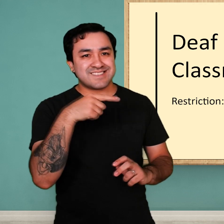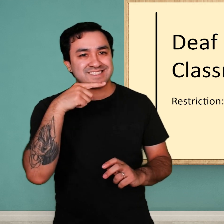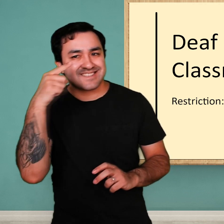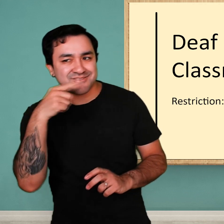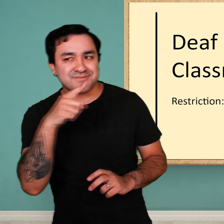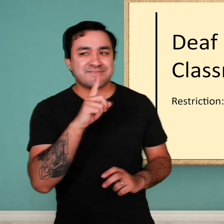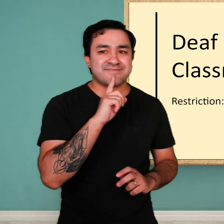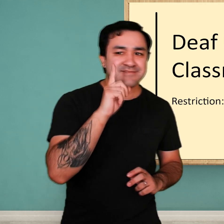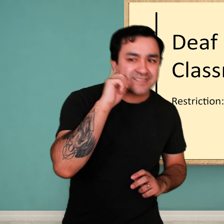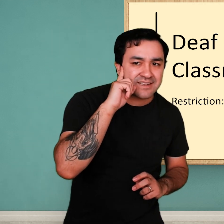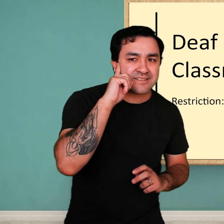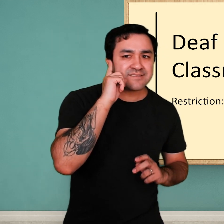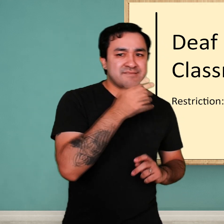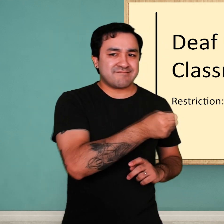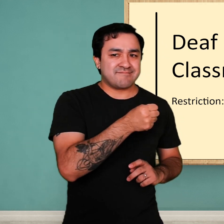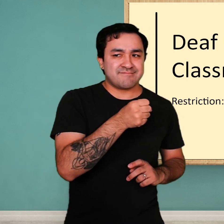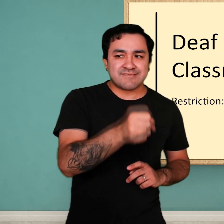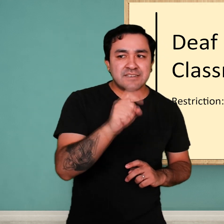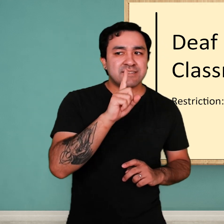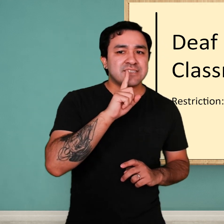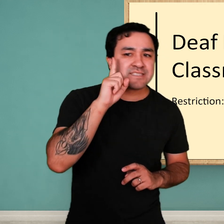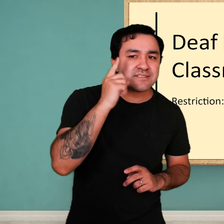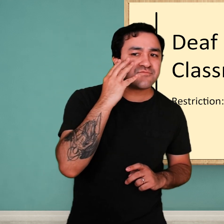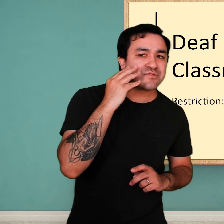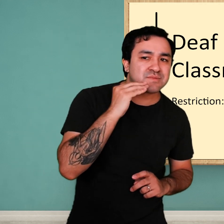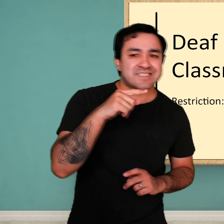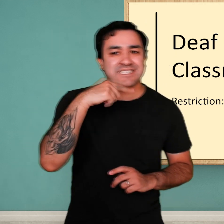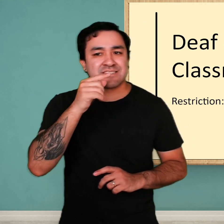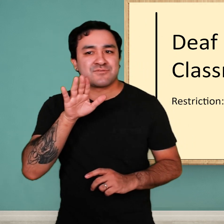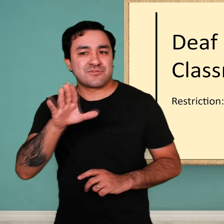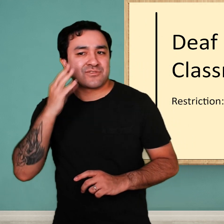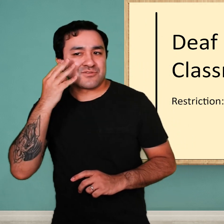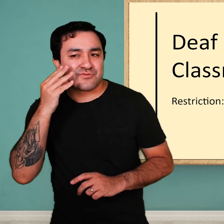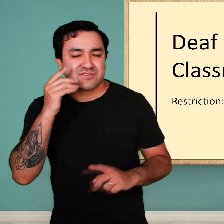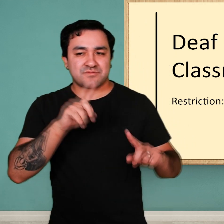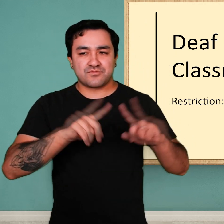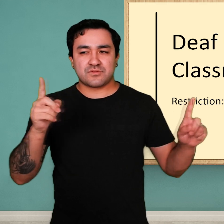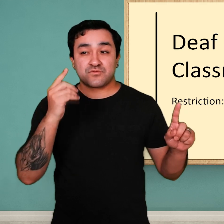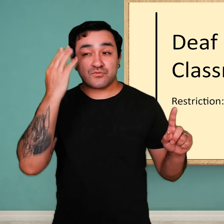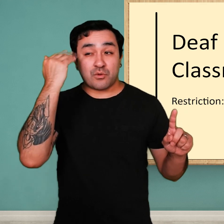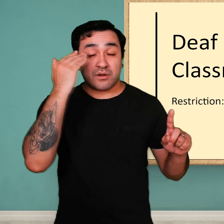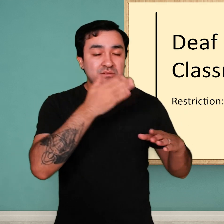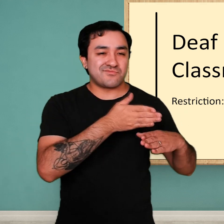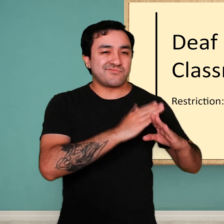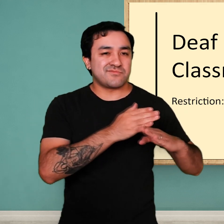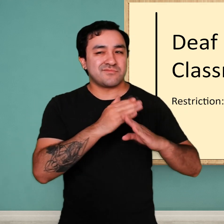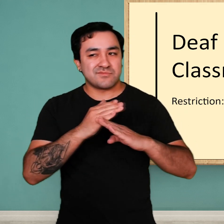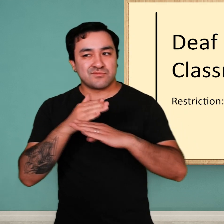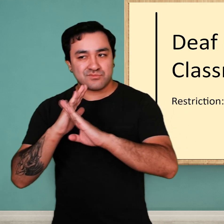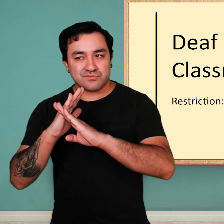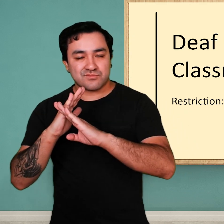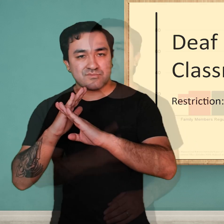Learner is not the same as others. However, there are common barriers found in Deaf Education.